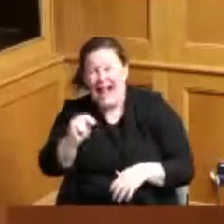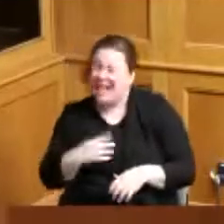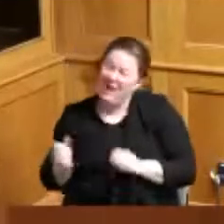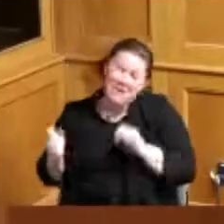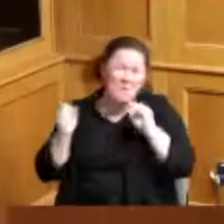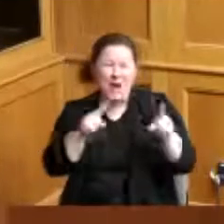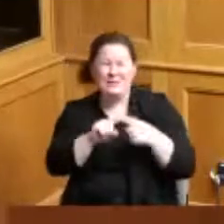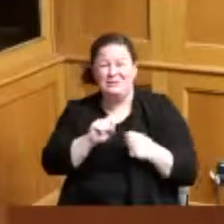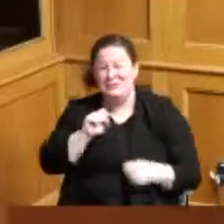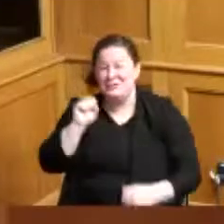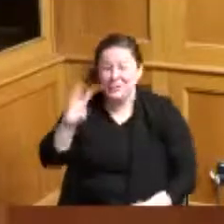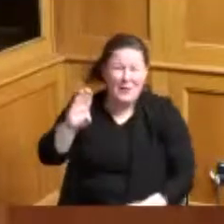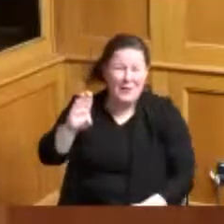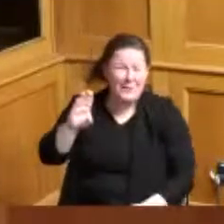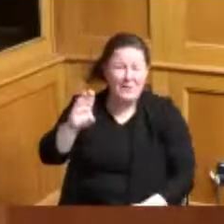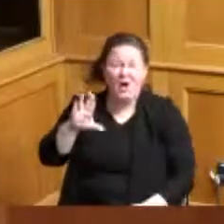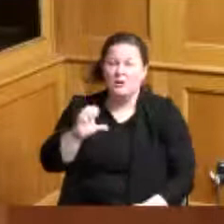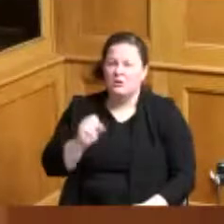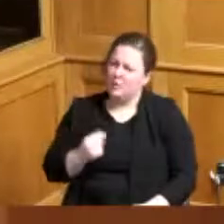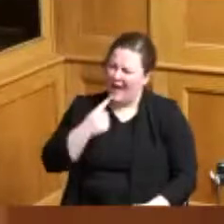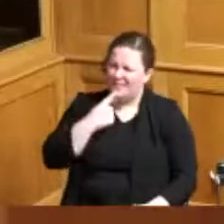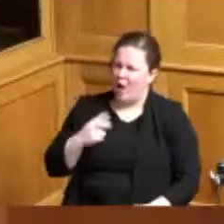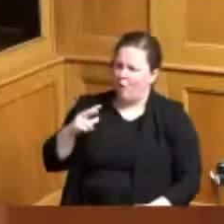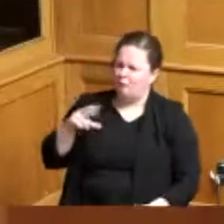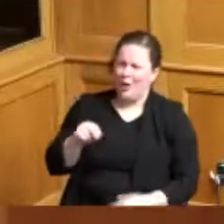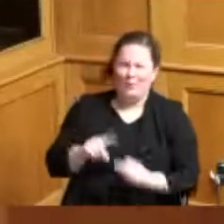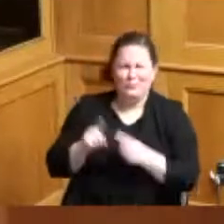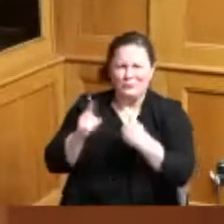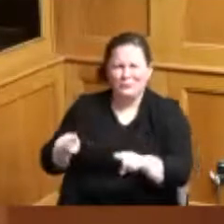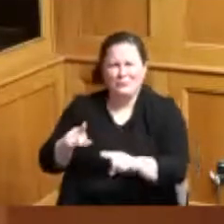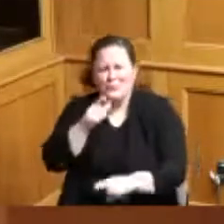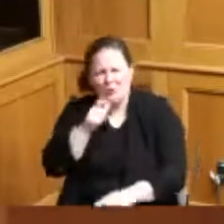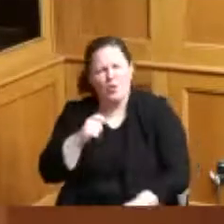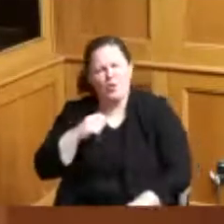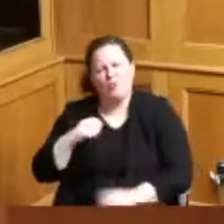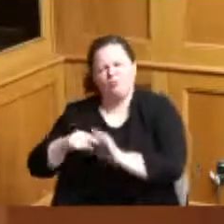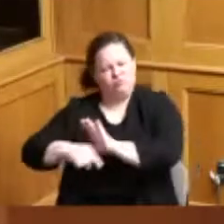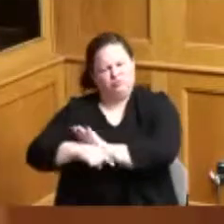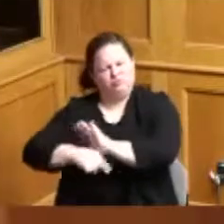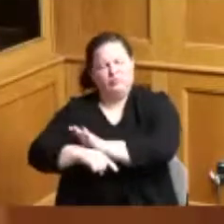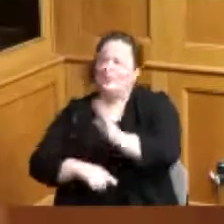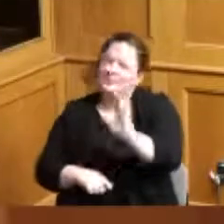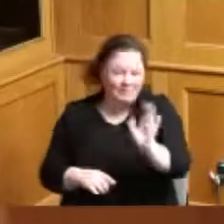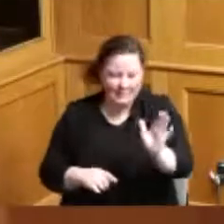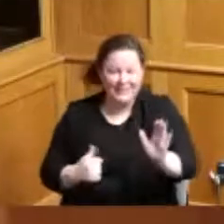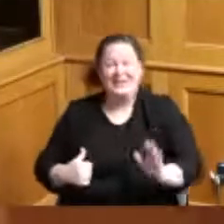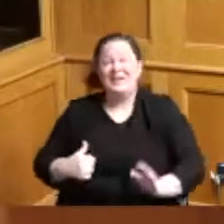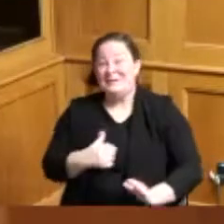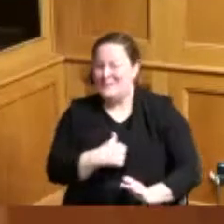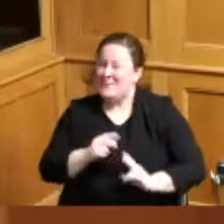no to the naysayers and say it you know we we were well within our purview to celebrate the Bengals